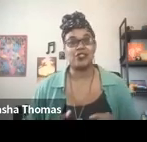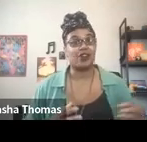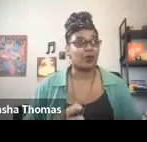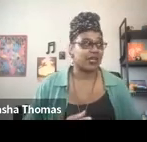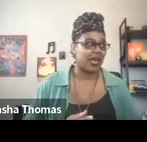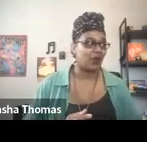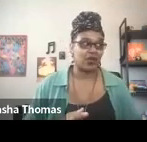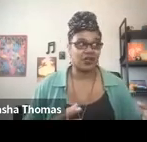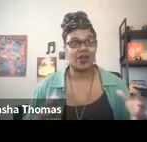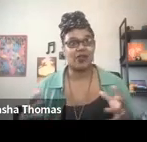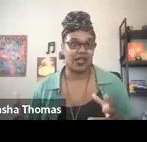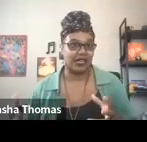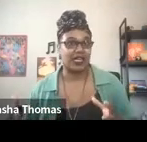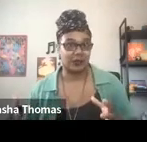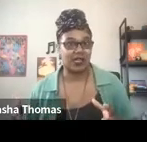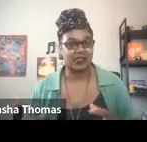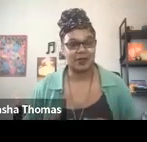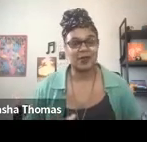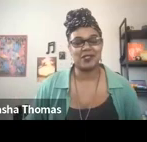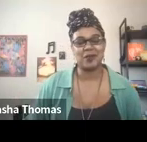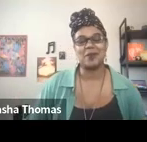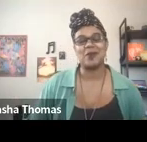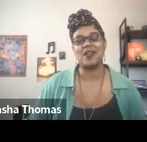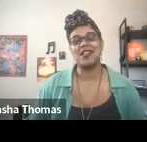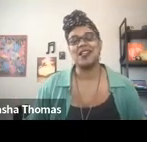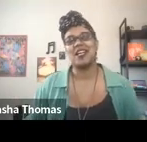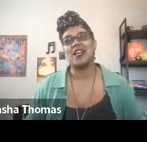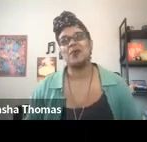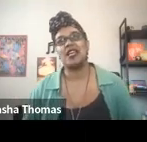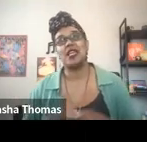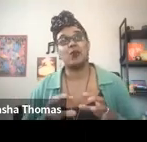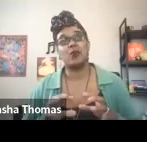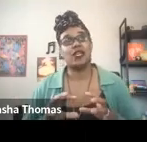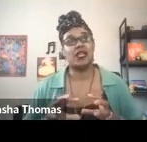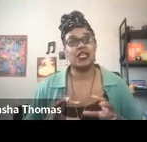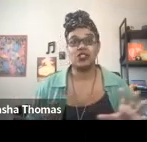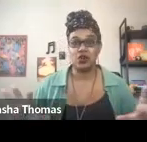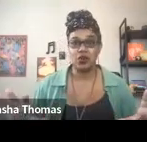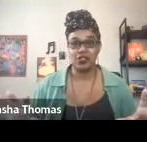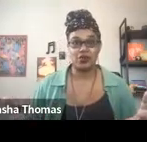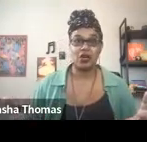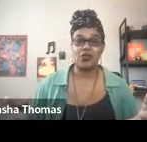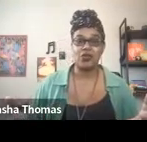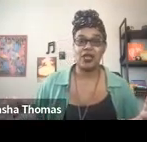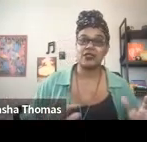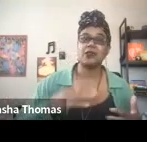We started with an hour. Now they're like 90 minutes, sometimes a little bit more, and then we each go and do our own thing.